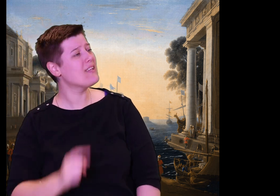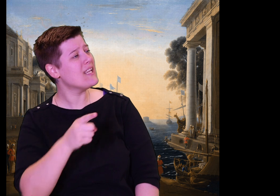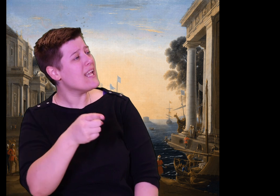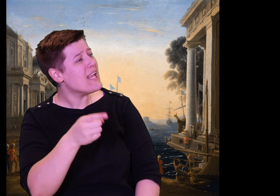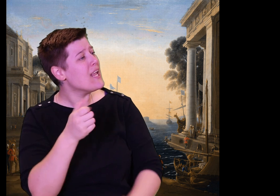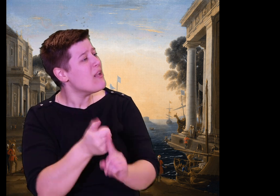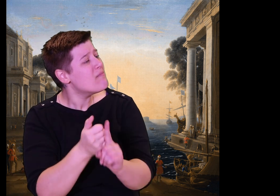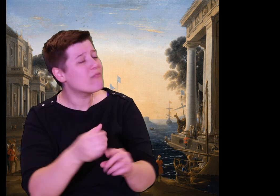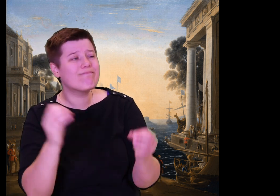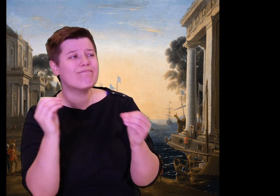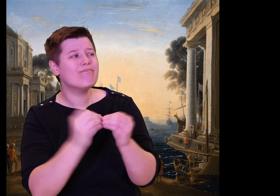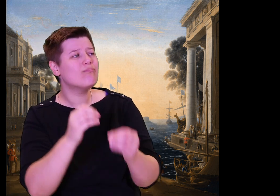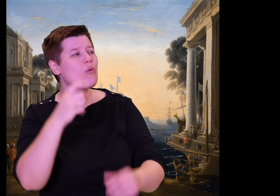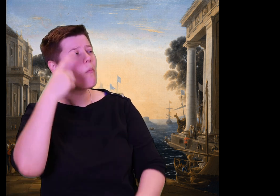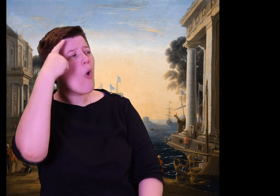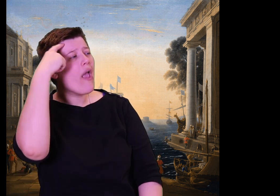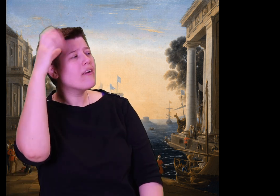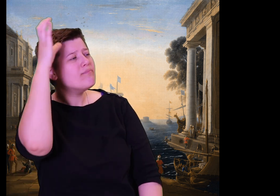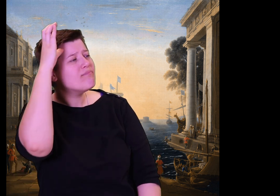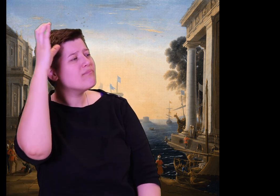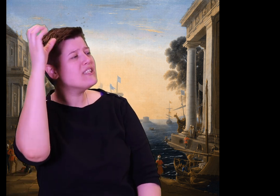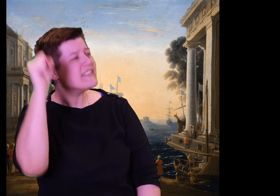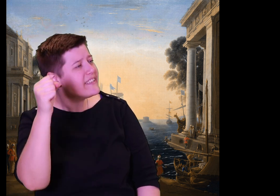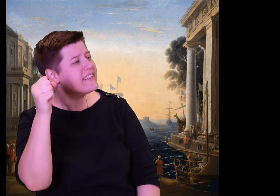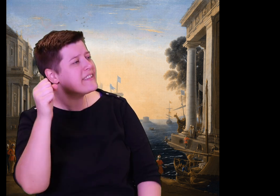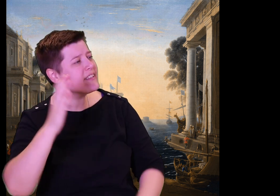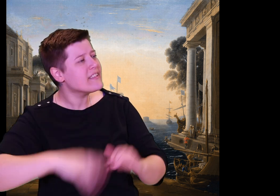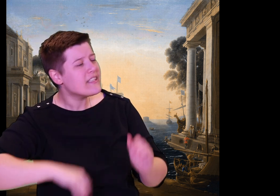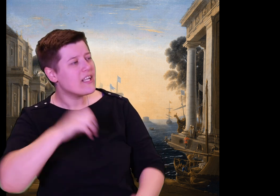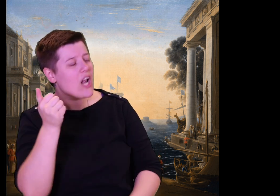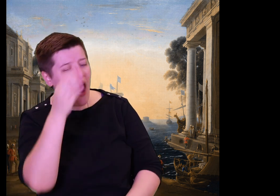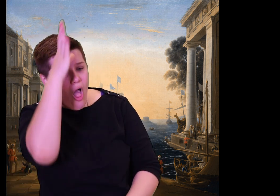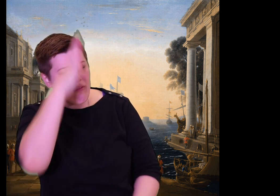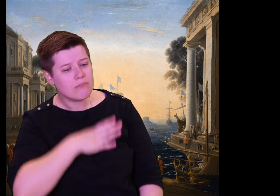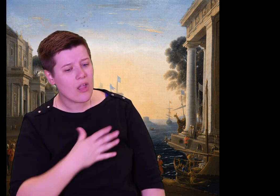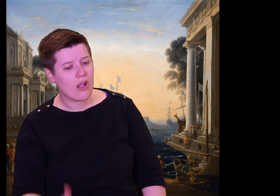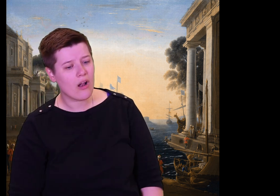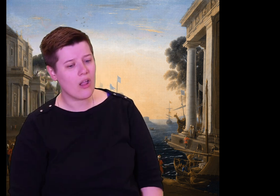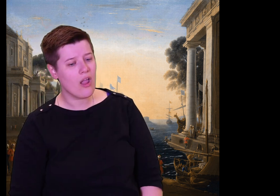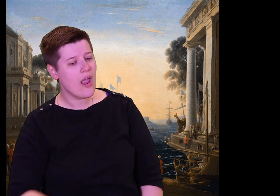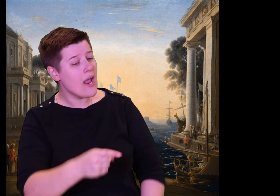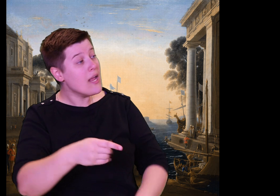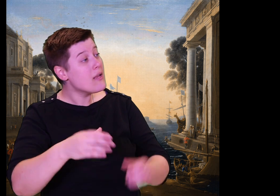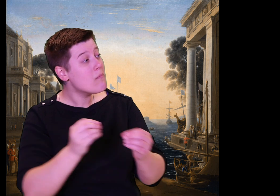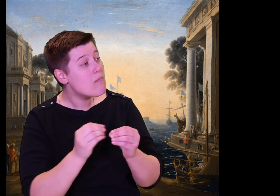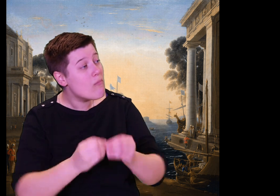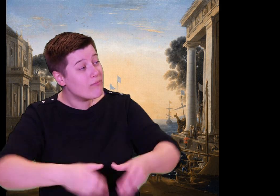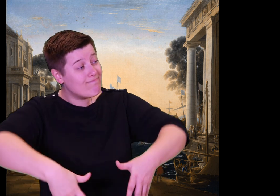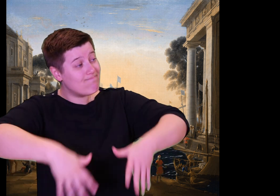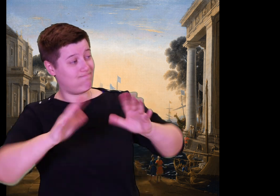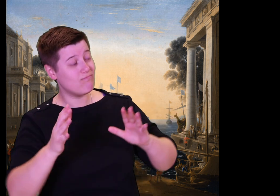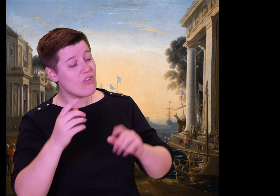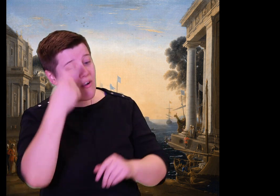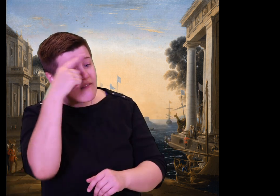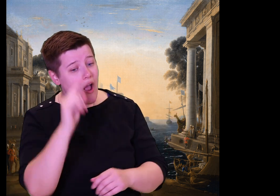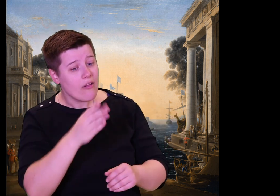"Great Father, if the blessed gods at last would let Odysseus return home, then hurry, we must send our messenger, Hermes the giant slayer.